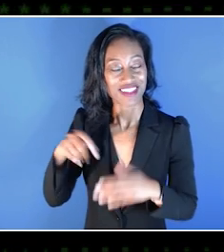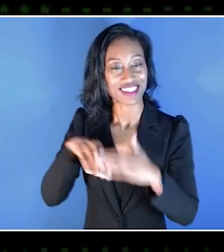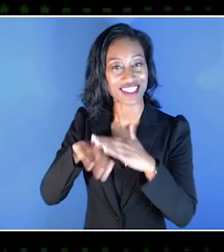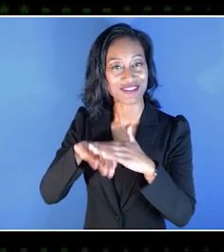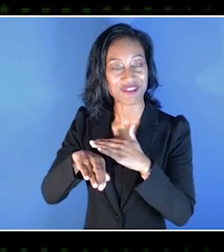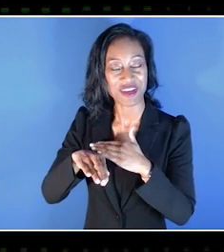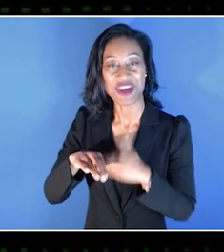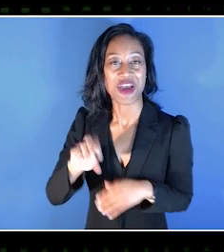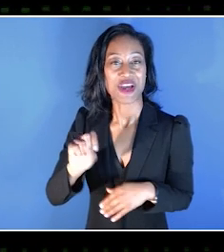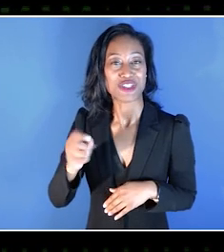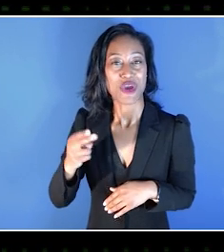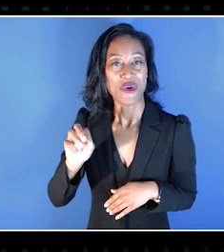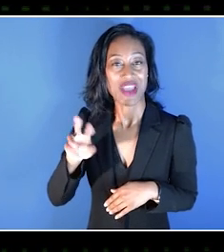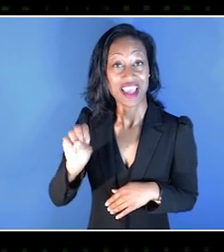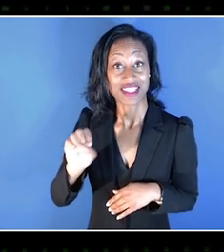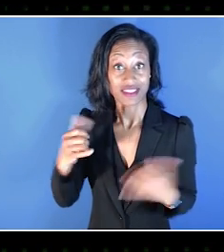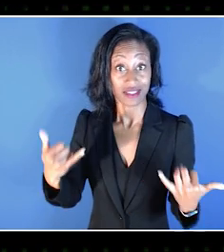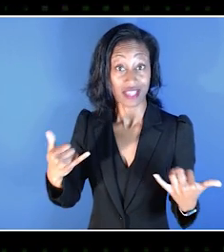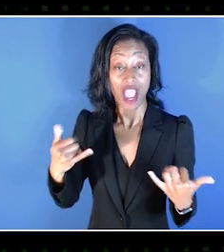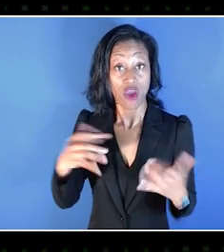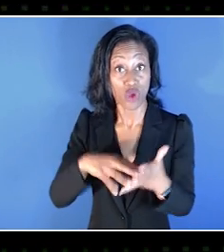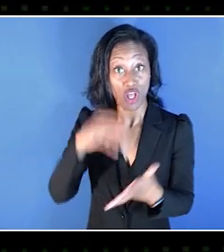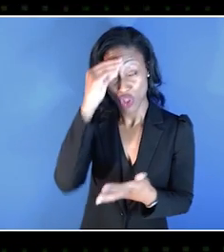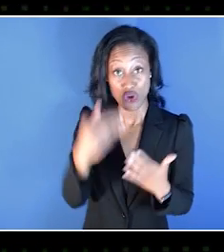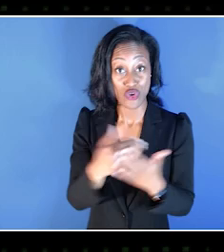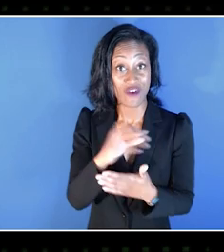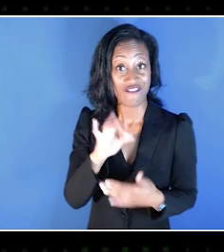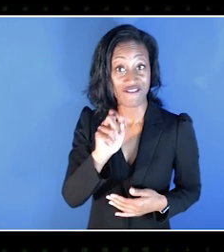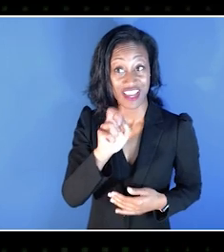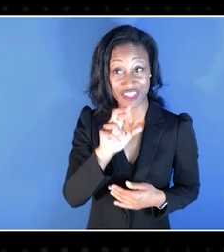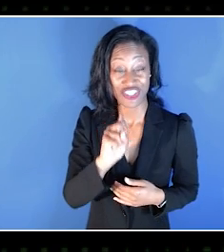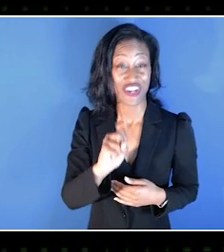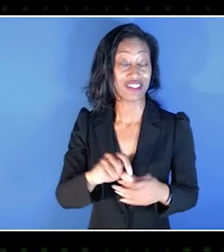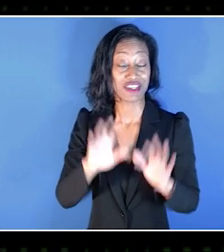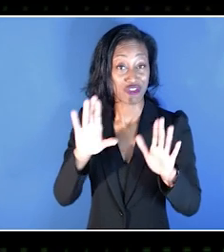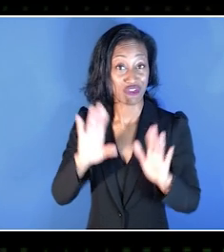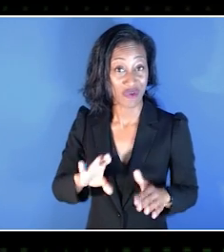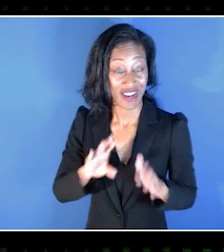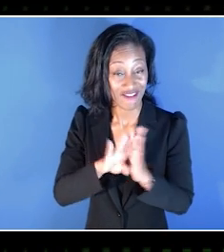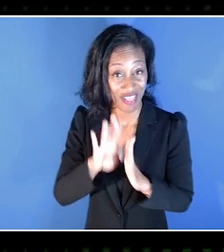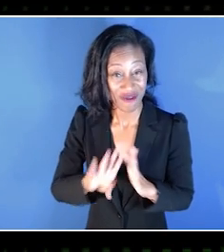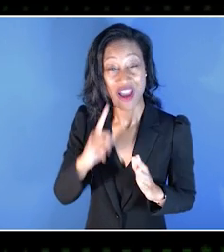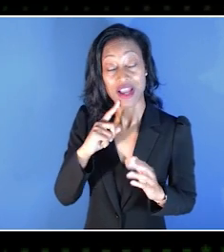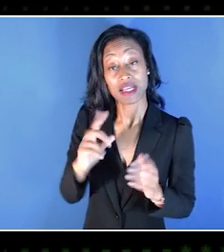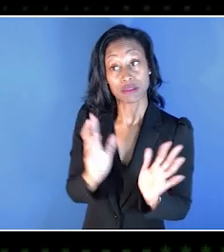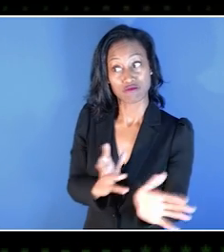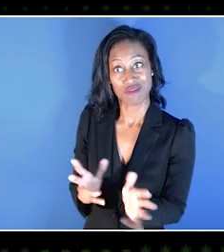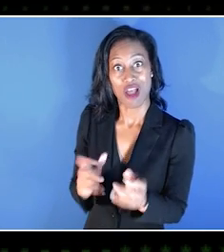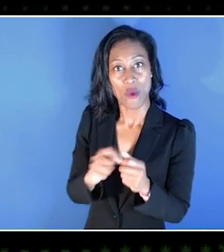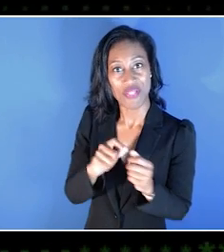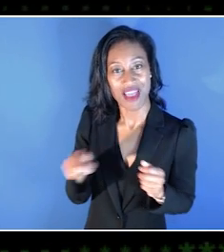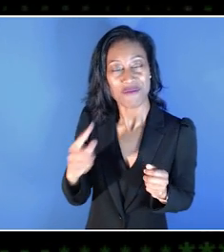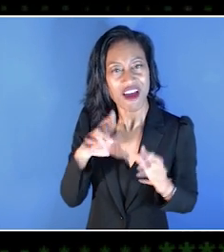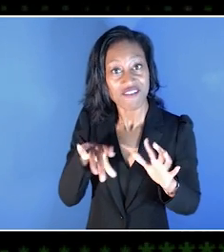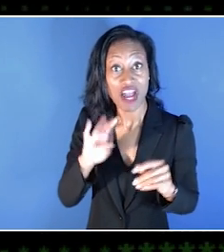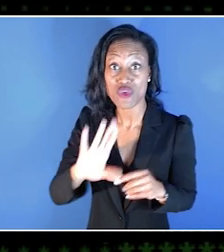learn about great accessibility features, and talk to creators that are making more games more inclusive, and hopefully find your next favorite game.